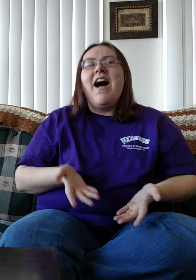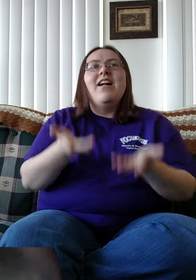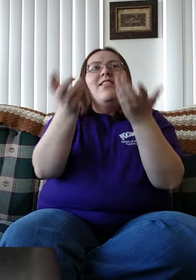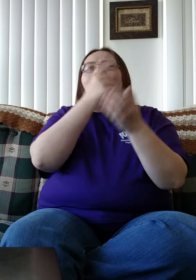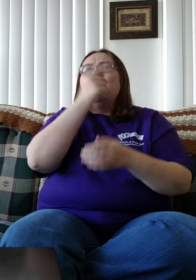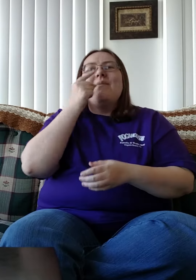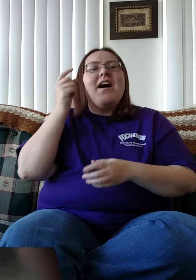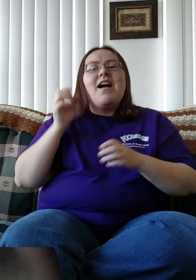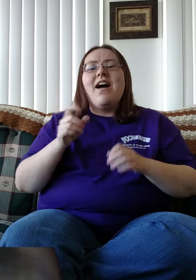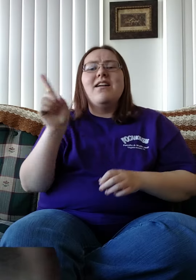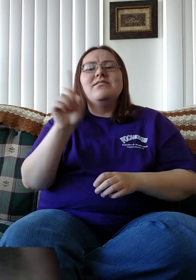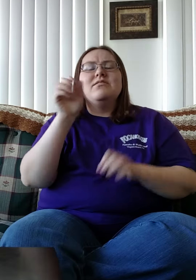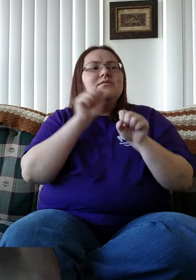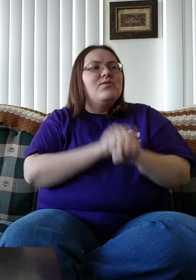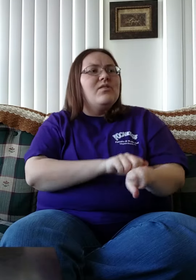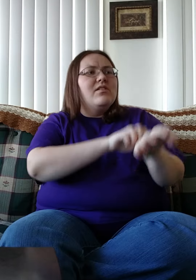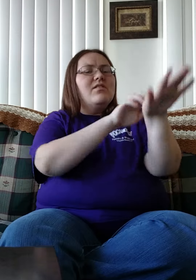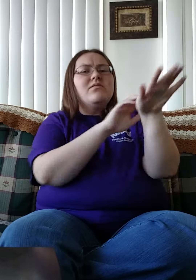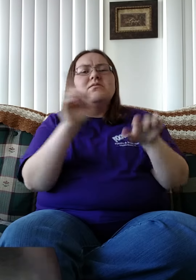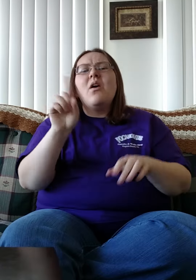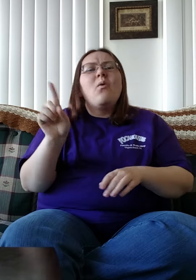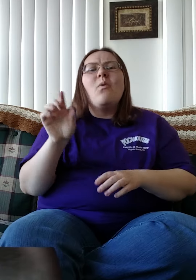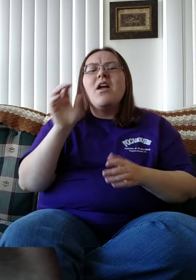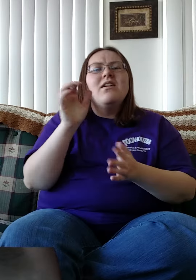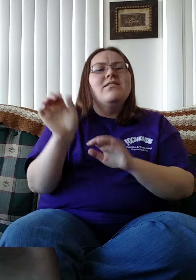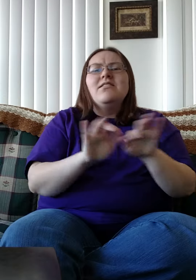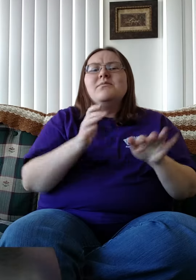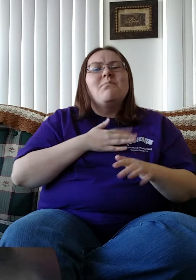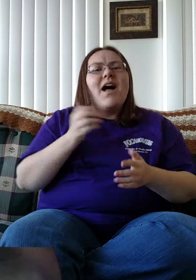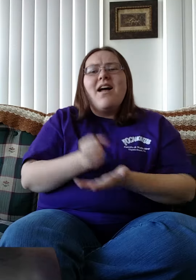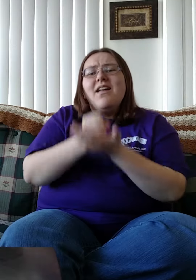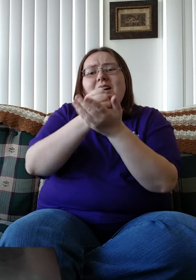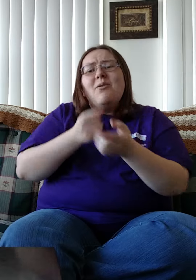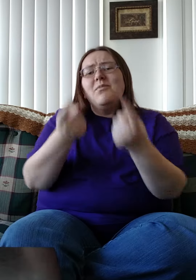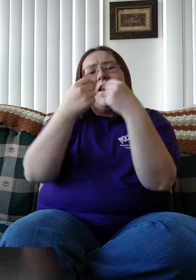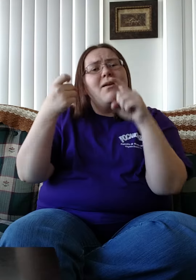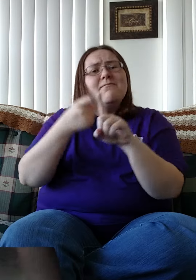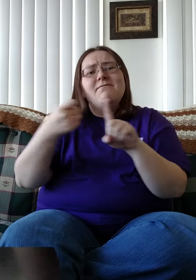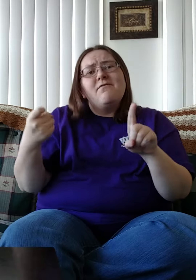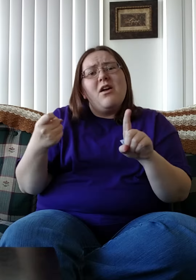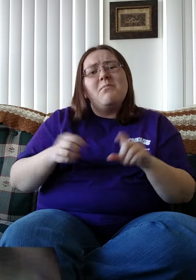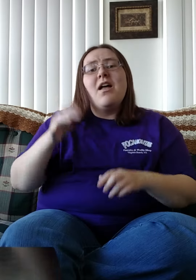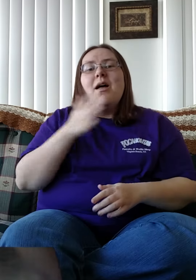I lift my eyes unto the hills Where does my help come from